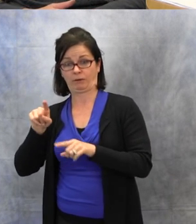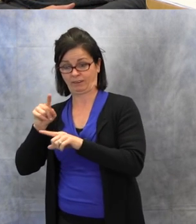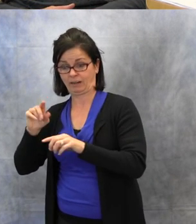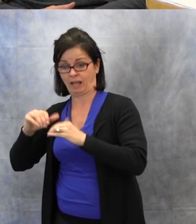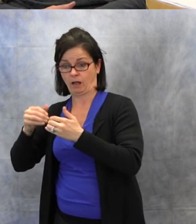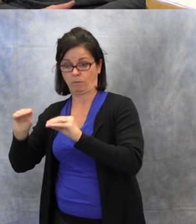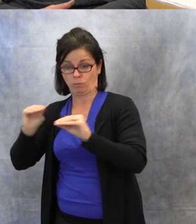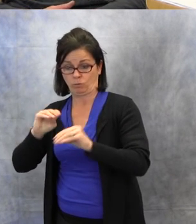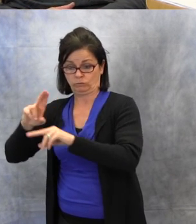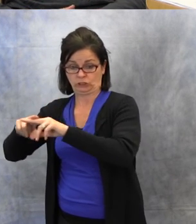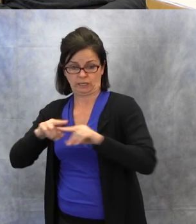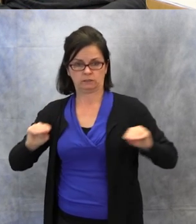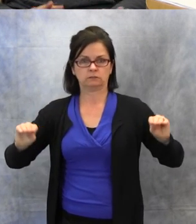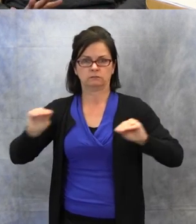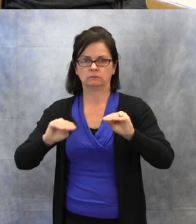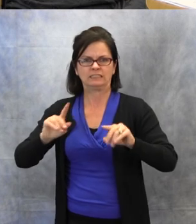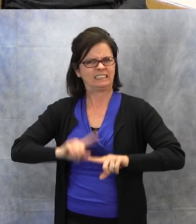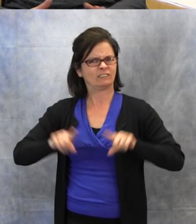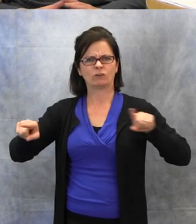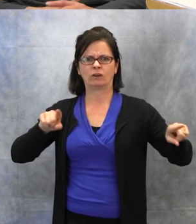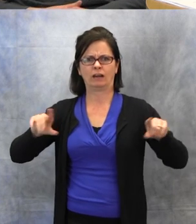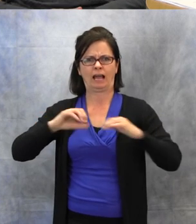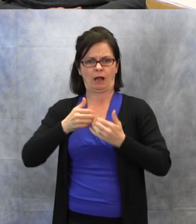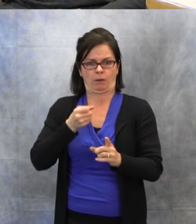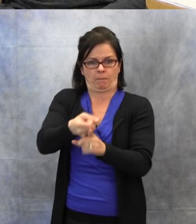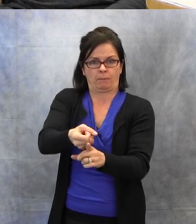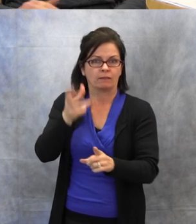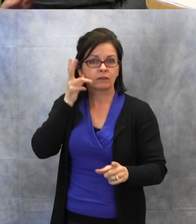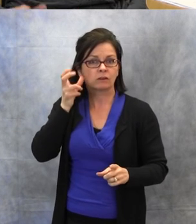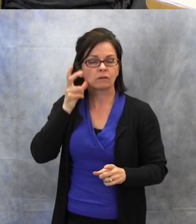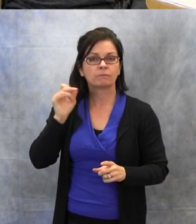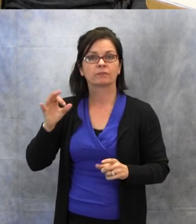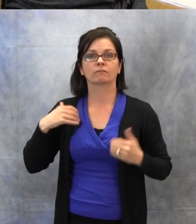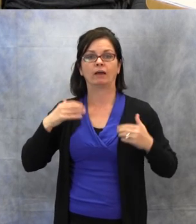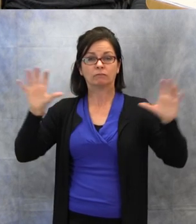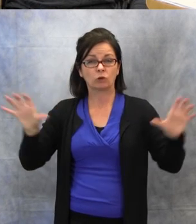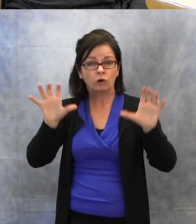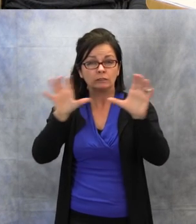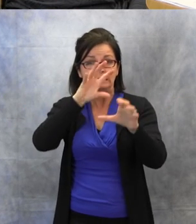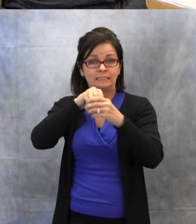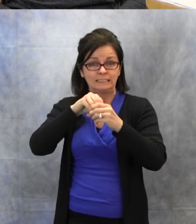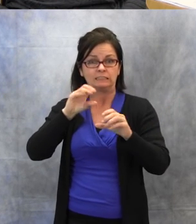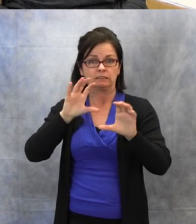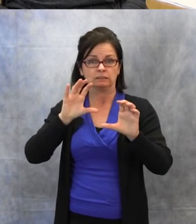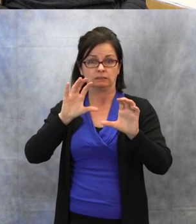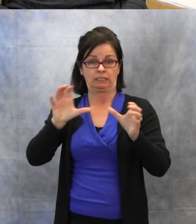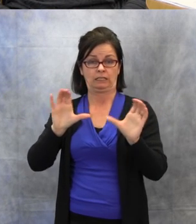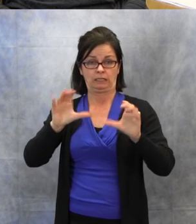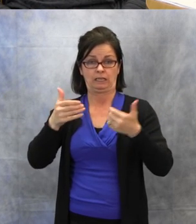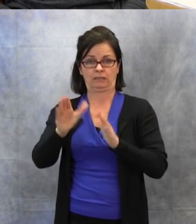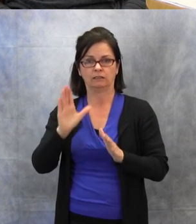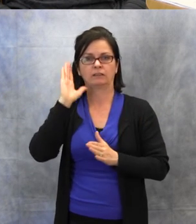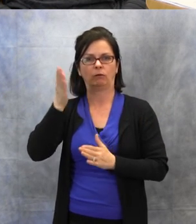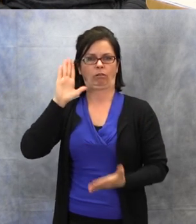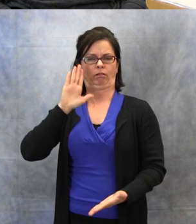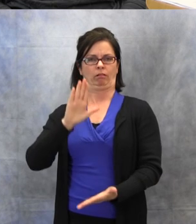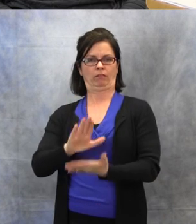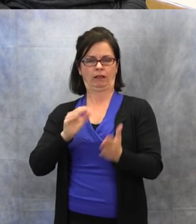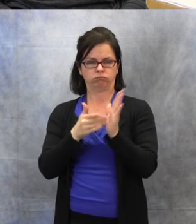background noise. If there's curtains within the room all of that will lessen the reverberation of the noise